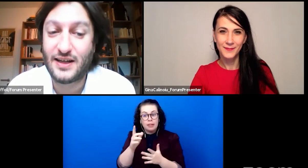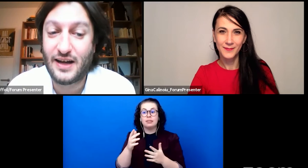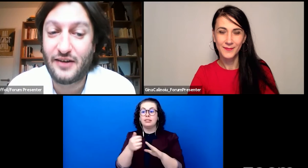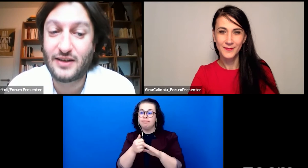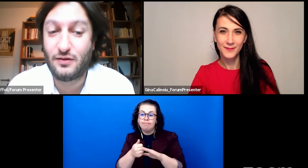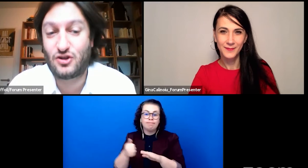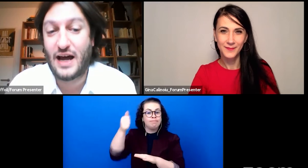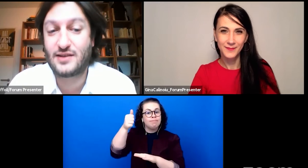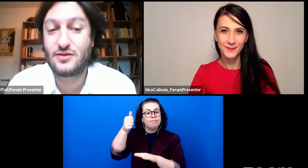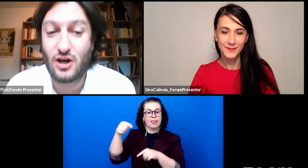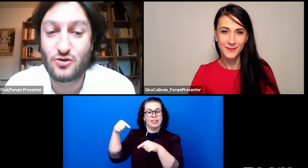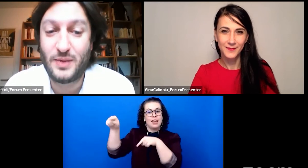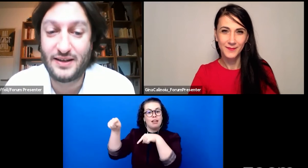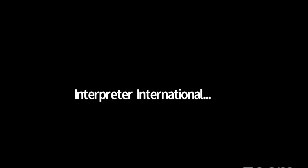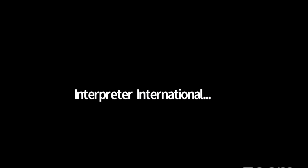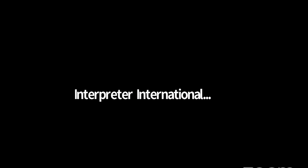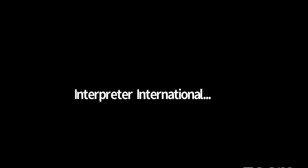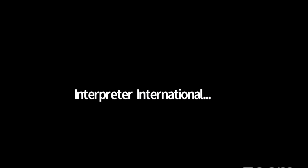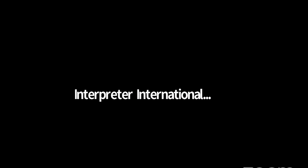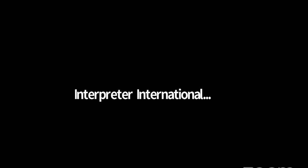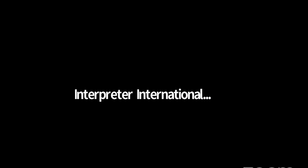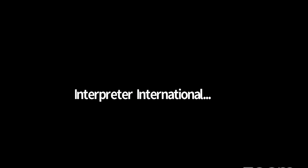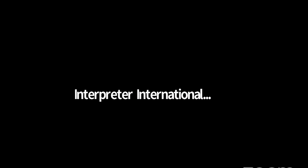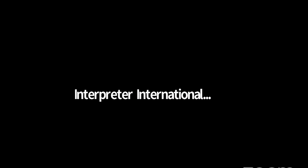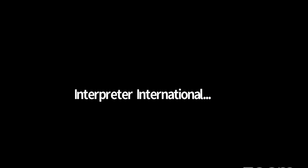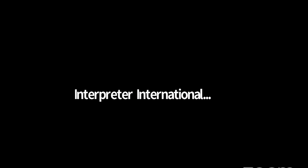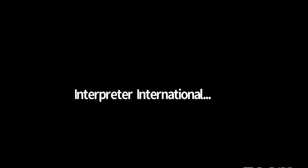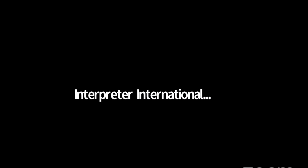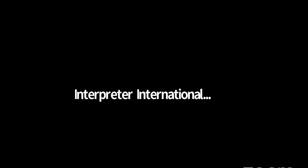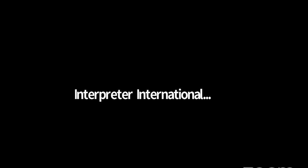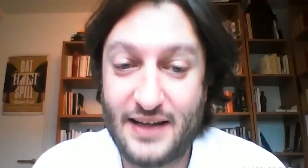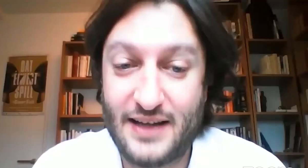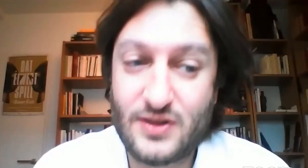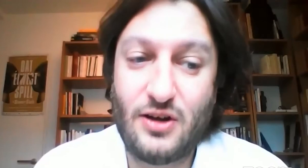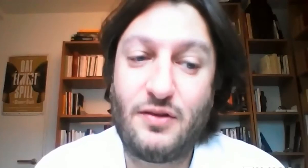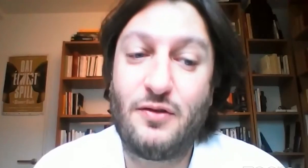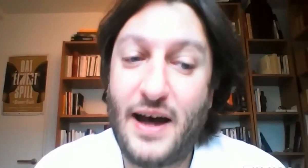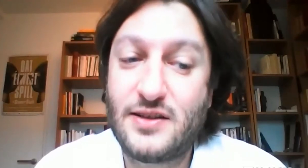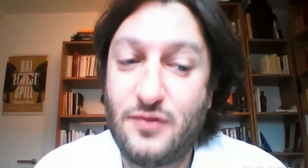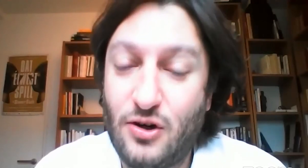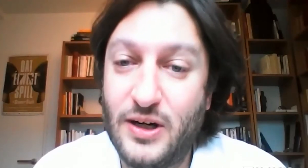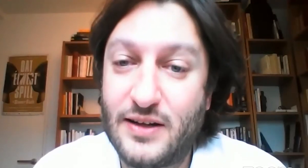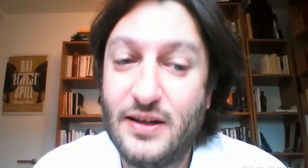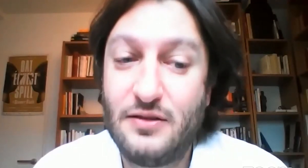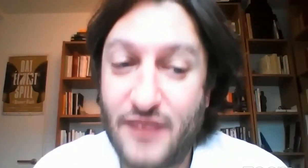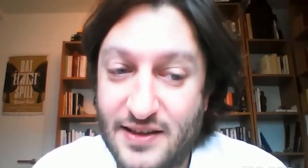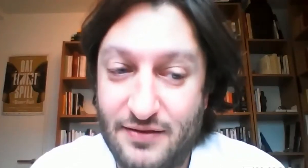director of Staatsschauspiel Dresden Germany and host of the Fast Forward Festival.